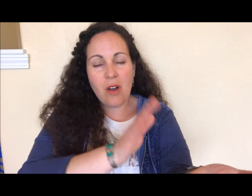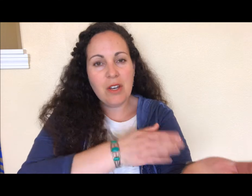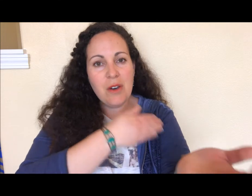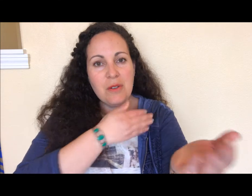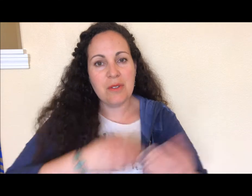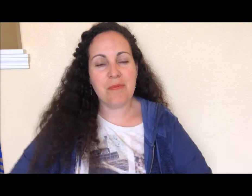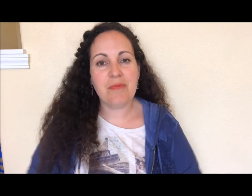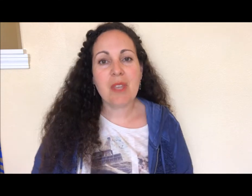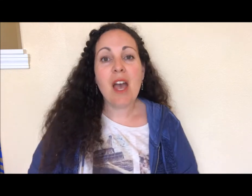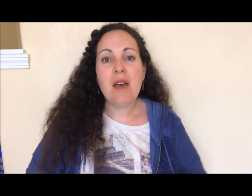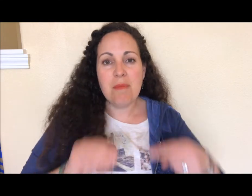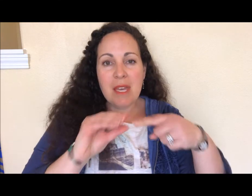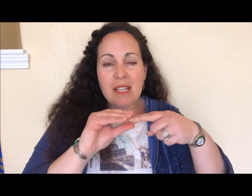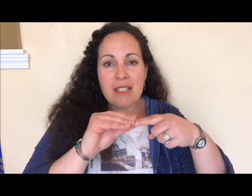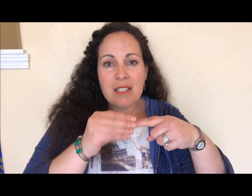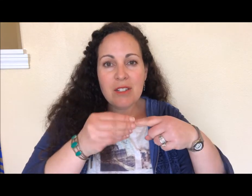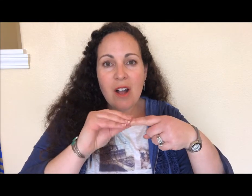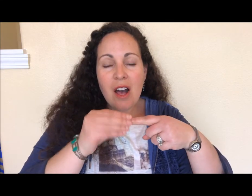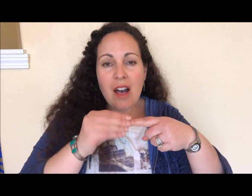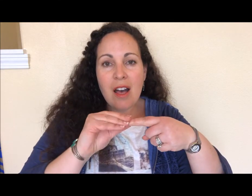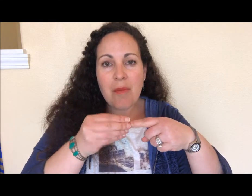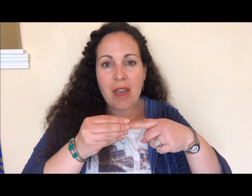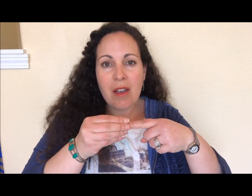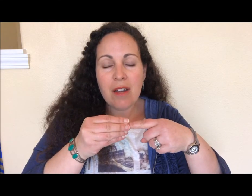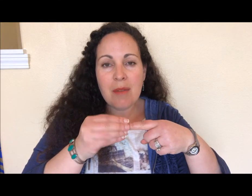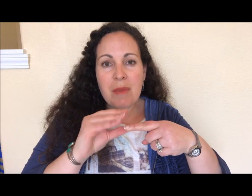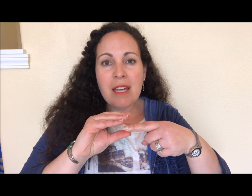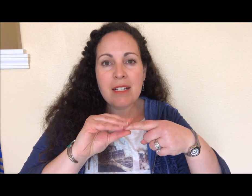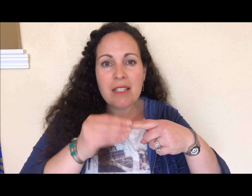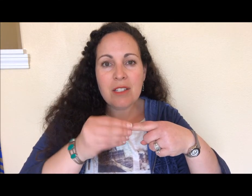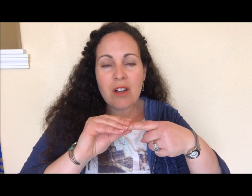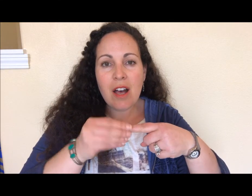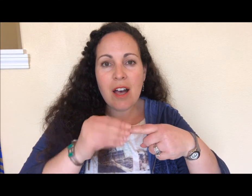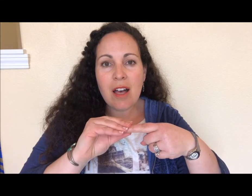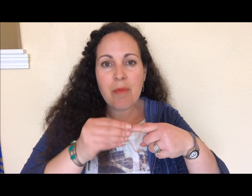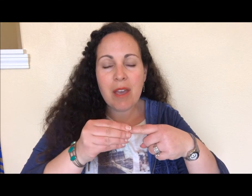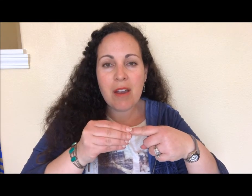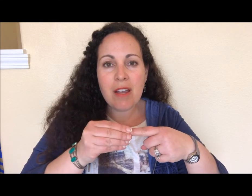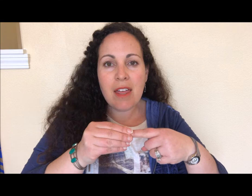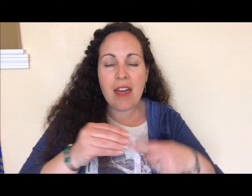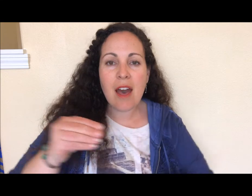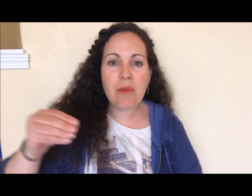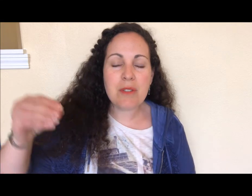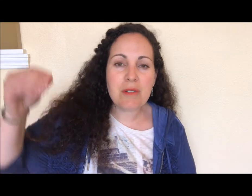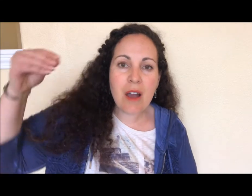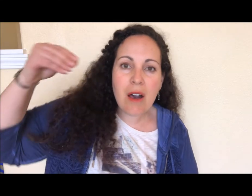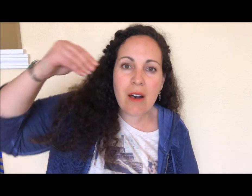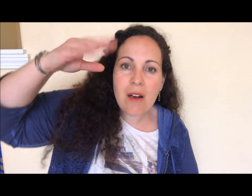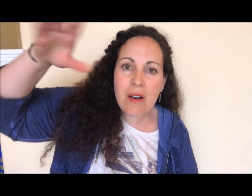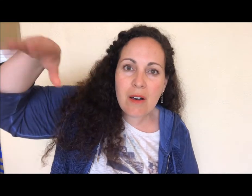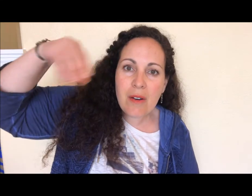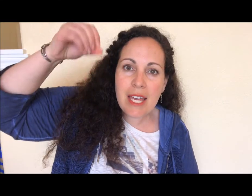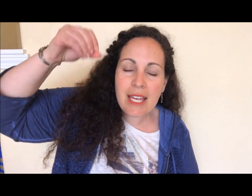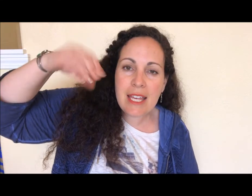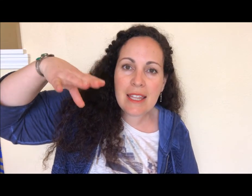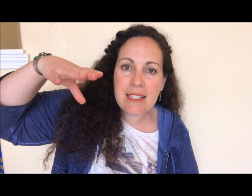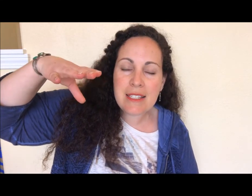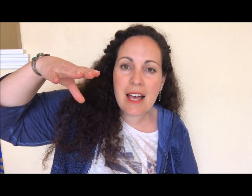goes. Picked a strawberry picked a strawberry that was growing in the sun.